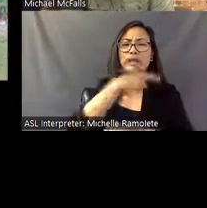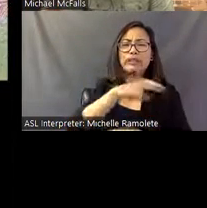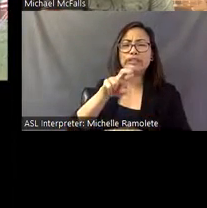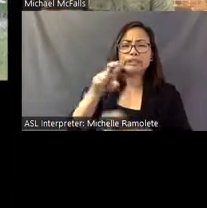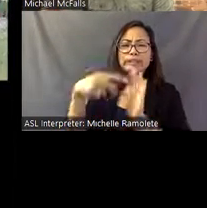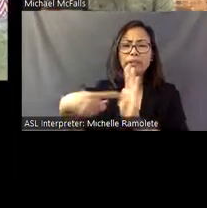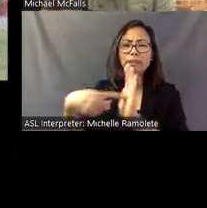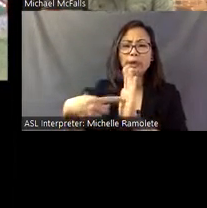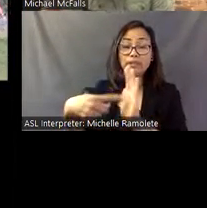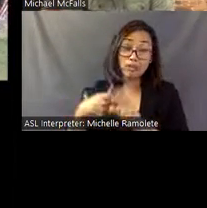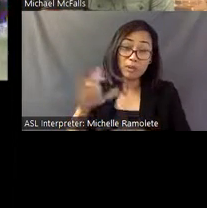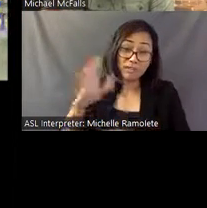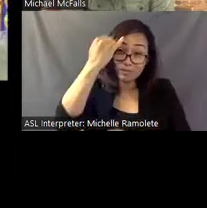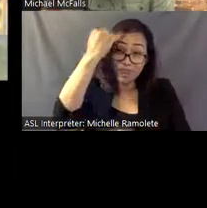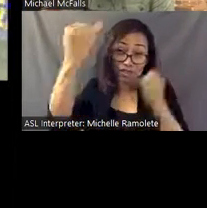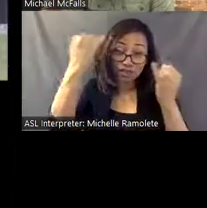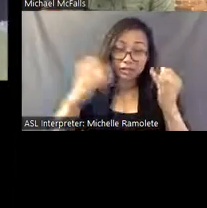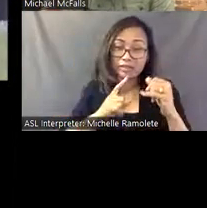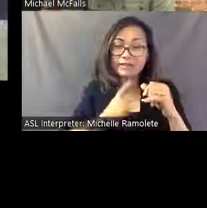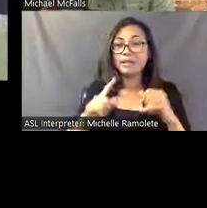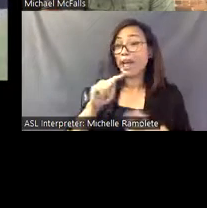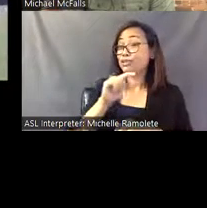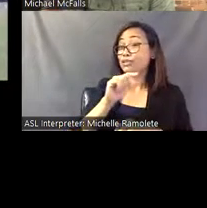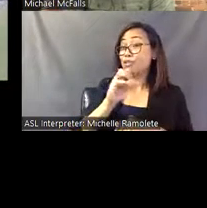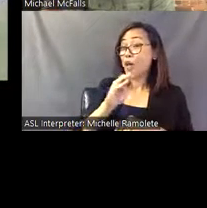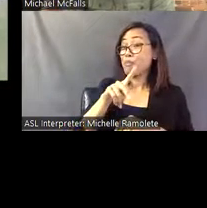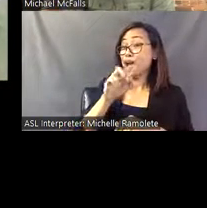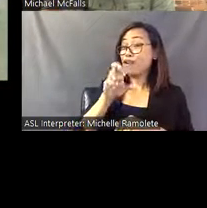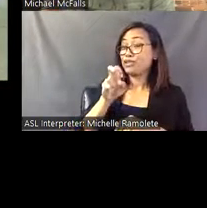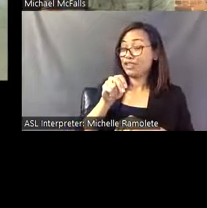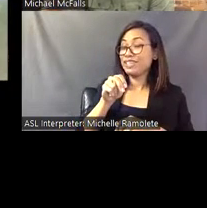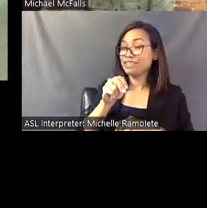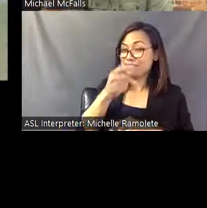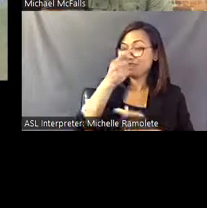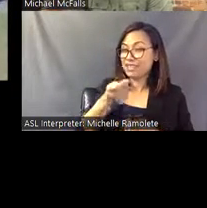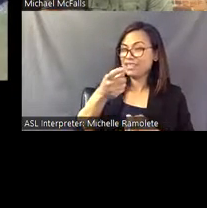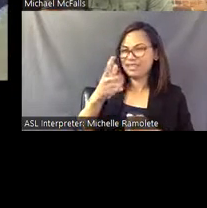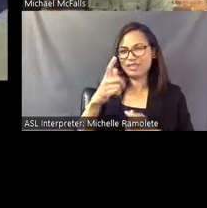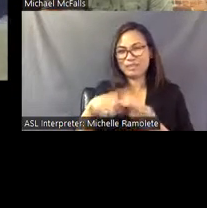As Tom Patterson said, it's kind of a mock pre-Columbian psychedelic wonderland.